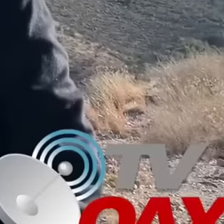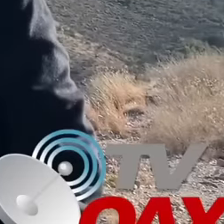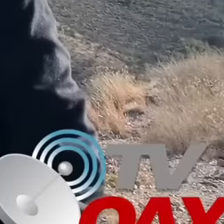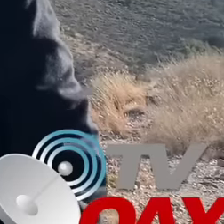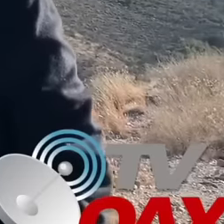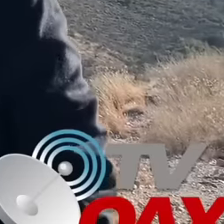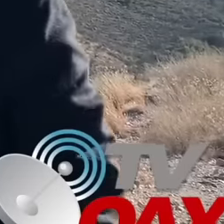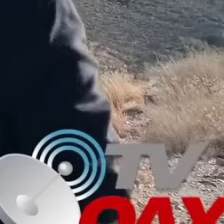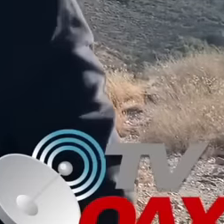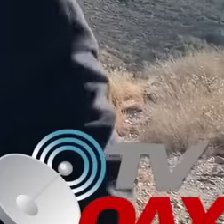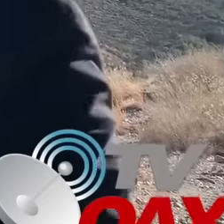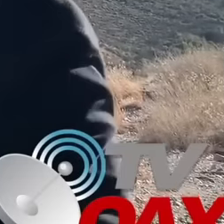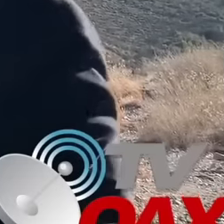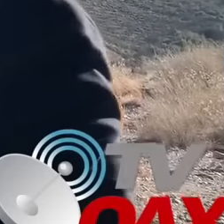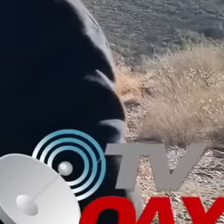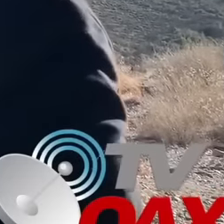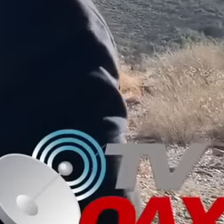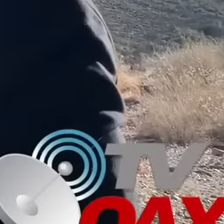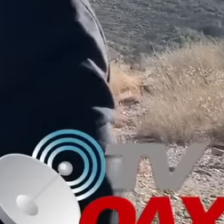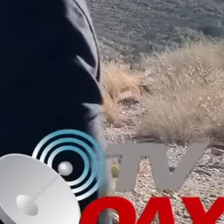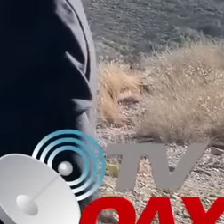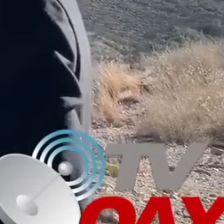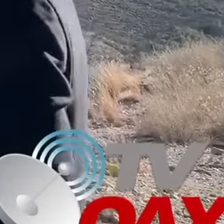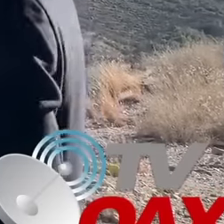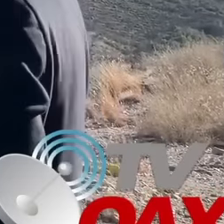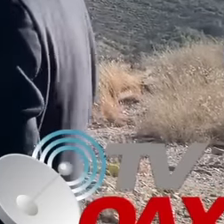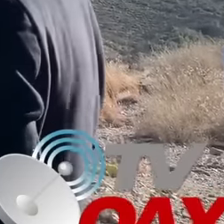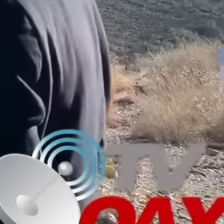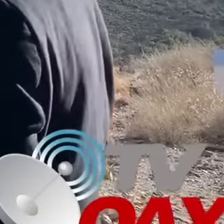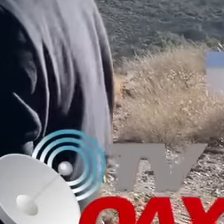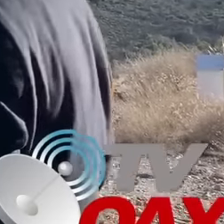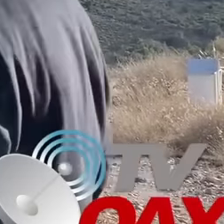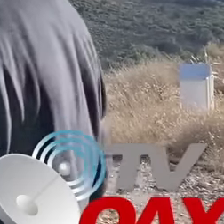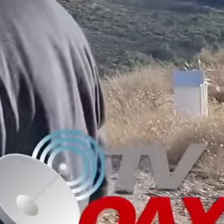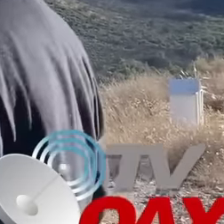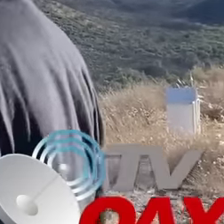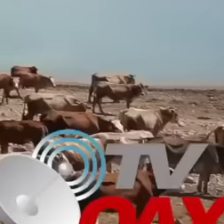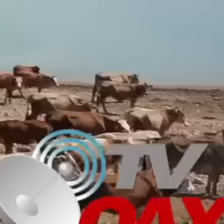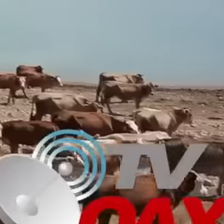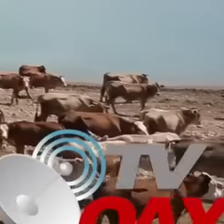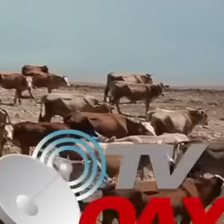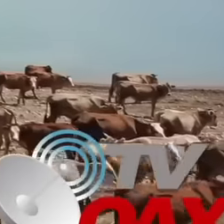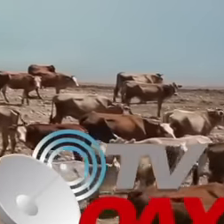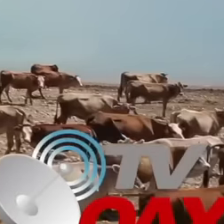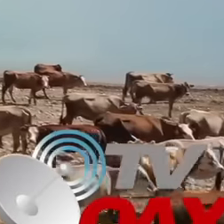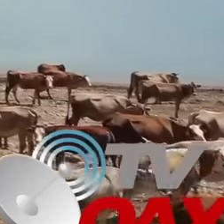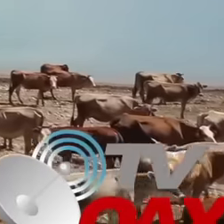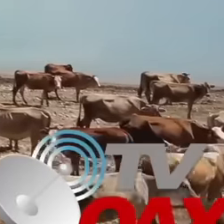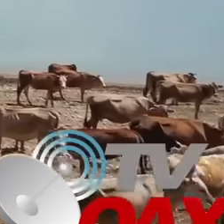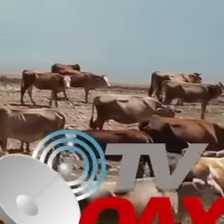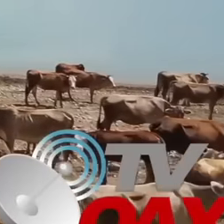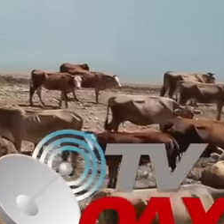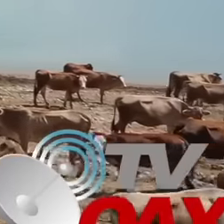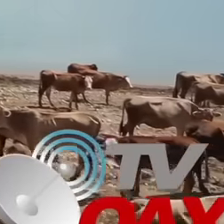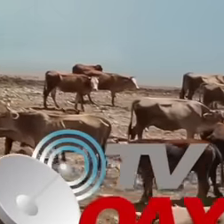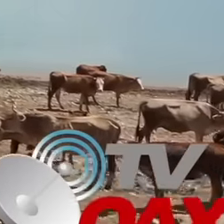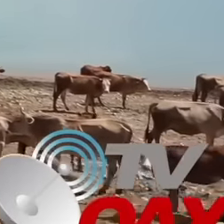these towns their farming and grazing lands and recently the president authorized the purchase